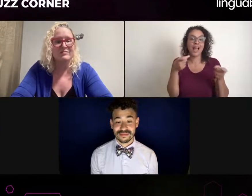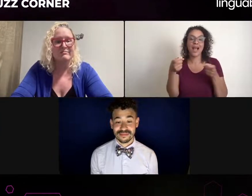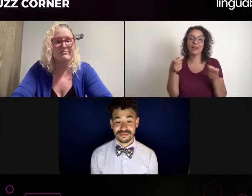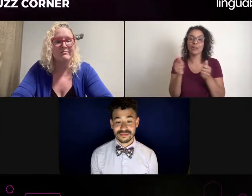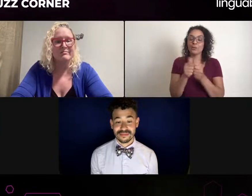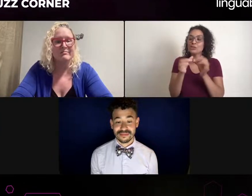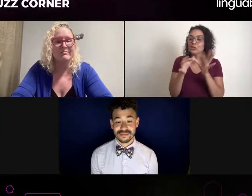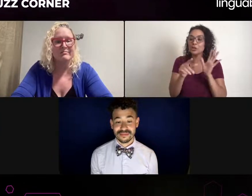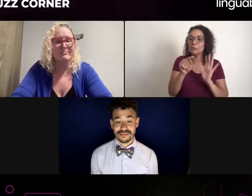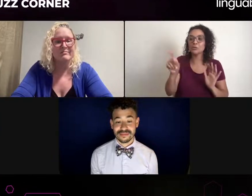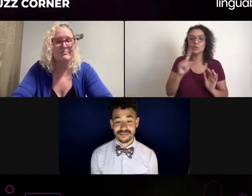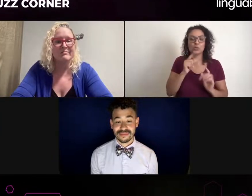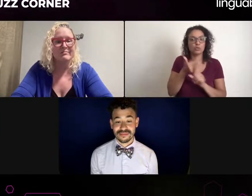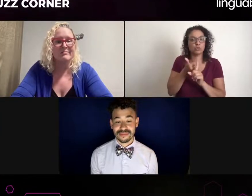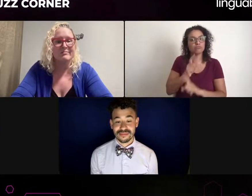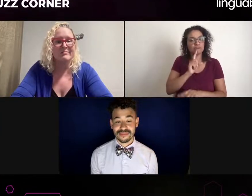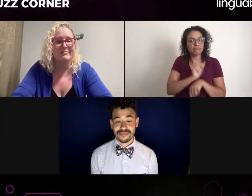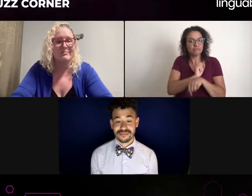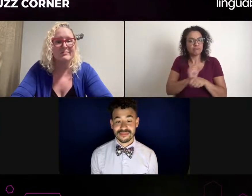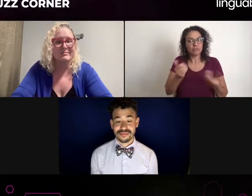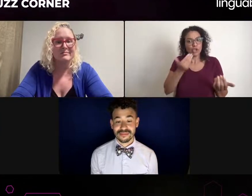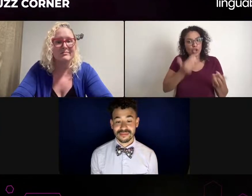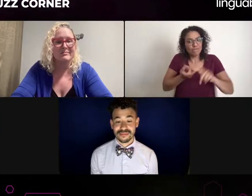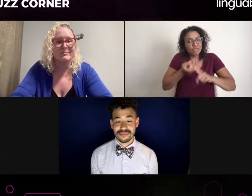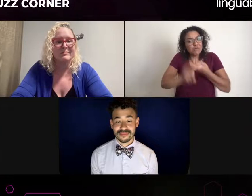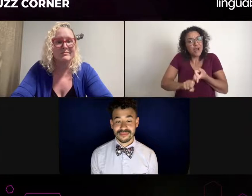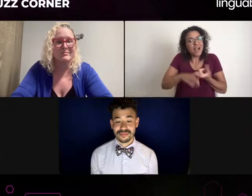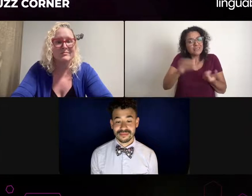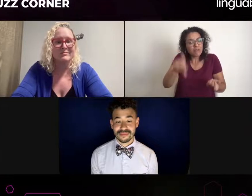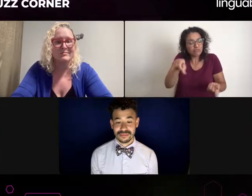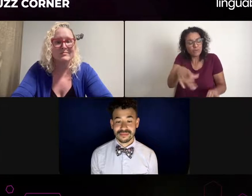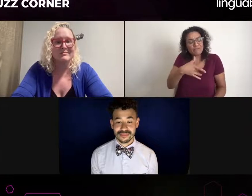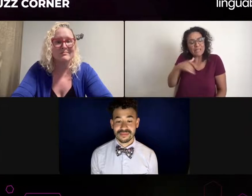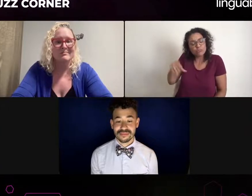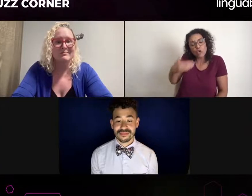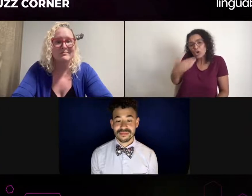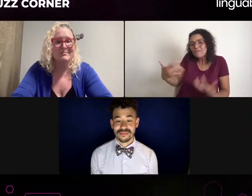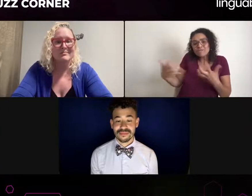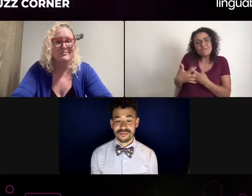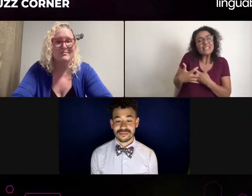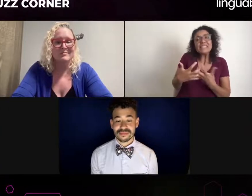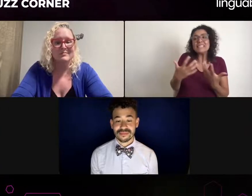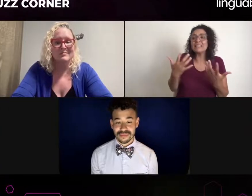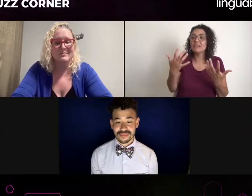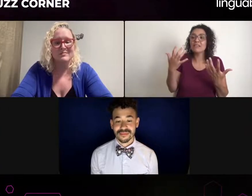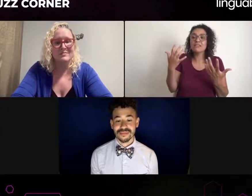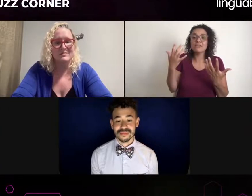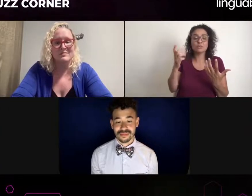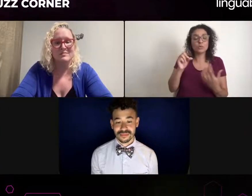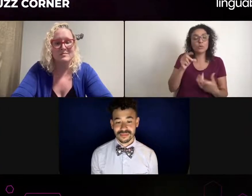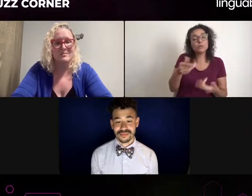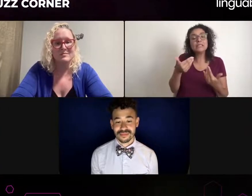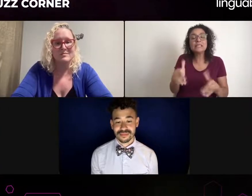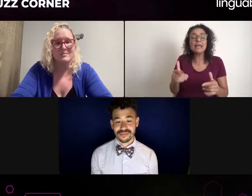Dickie and his performance and his body and face in that moment in the movement. I'm just kind of here for you to hear my voice.